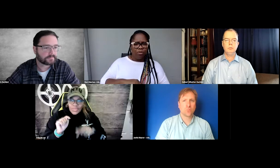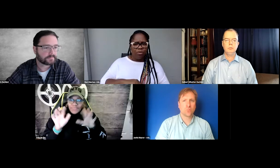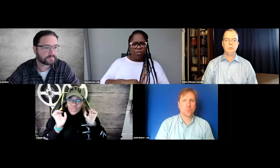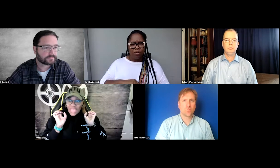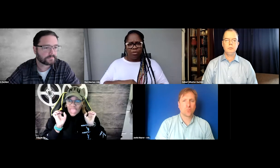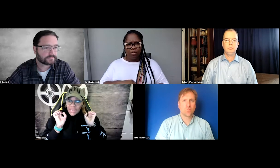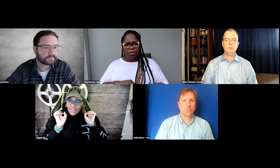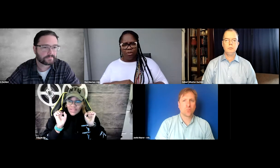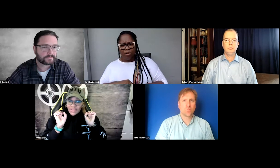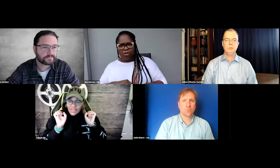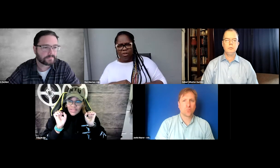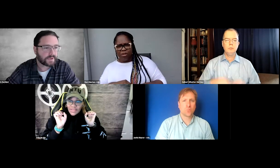Who is it again?